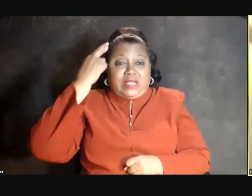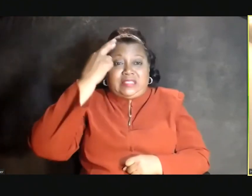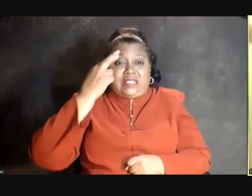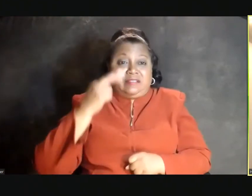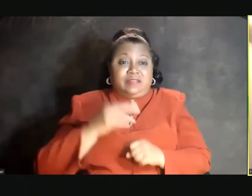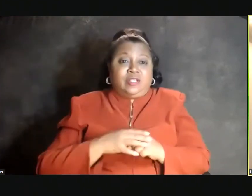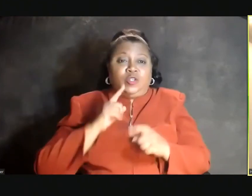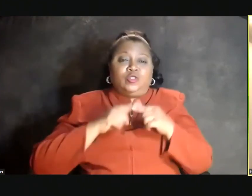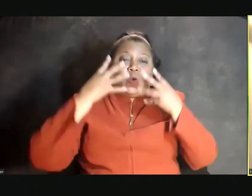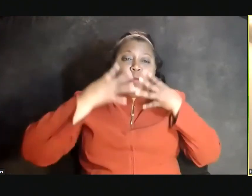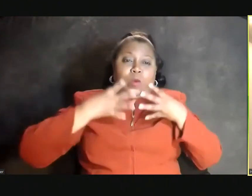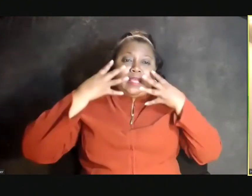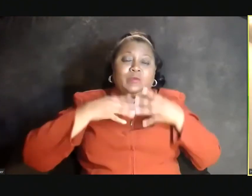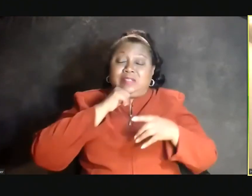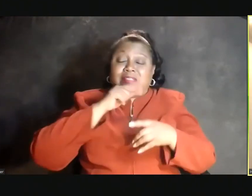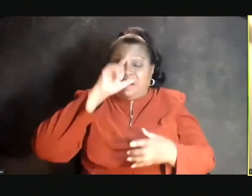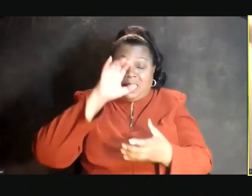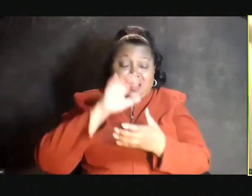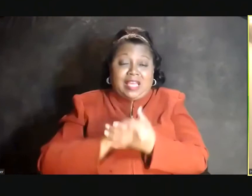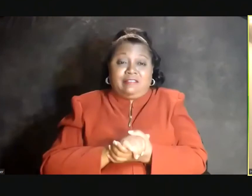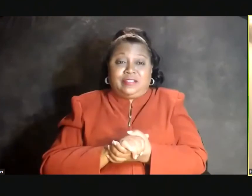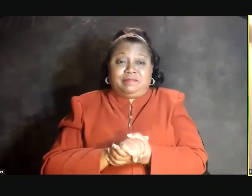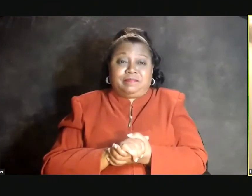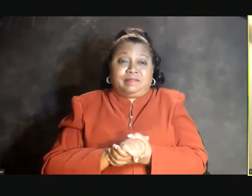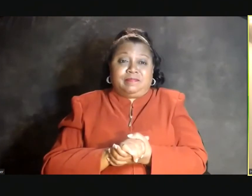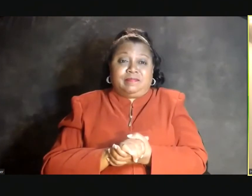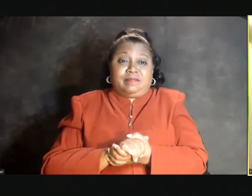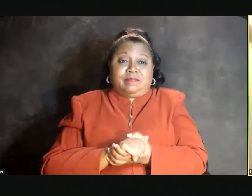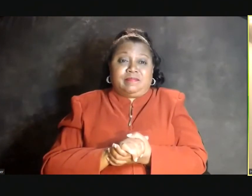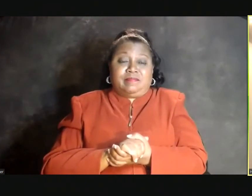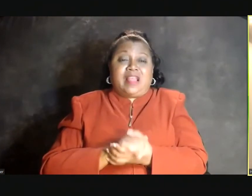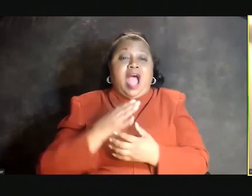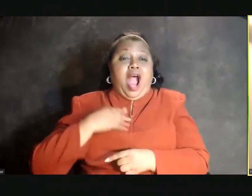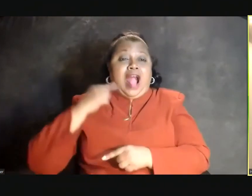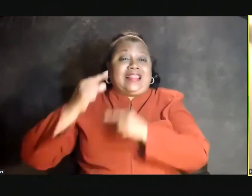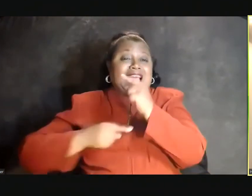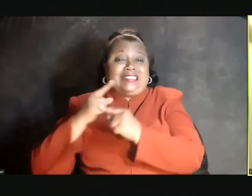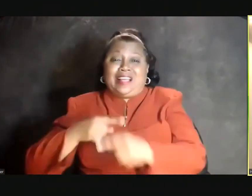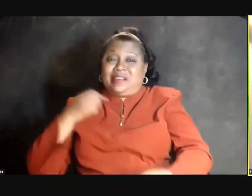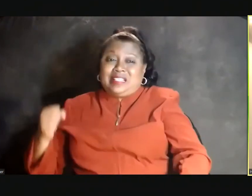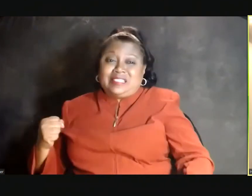(SINGING) --to weep with disbelief. (SINGING) I can't cry no more. (SINGING) Our legacy is mighty. (SINGING) We can't cry no more.